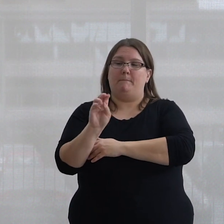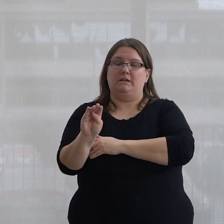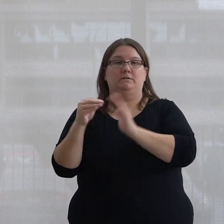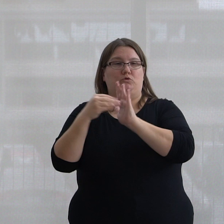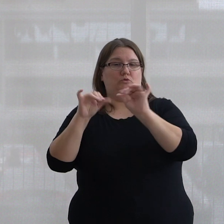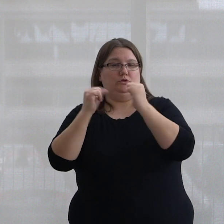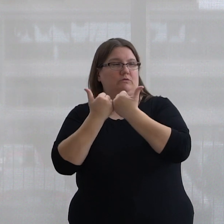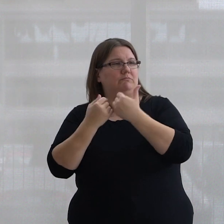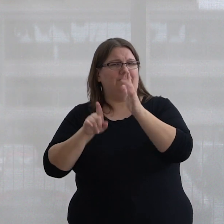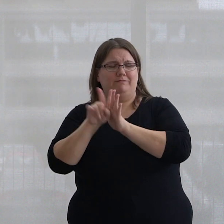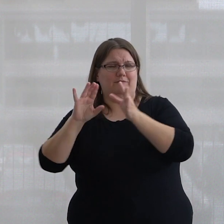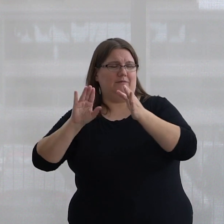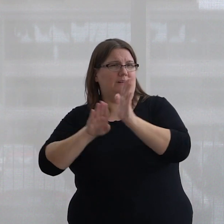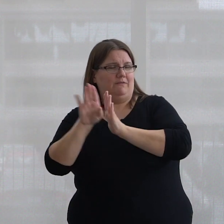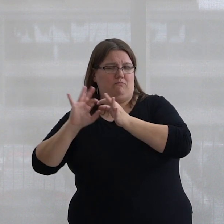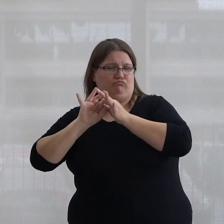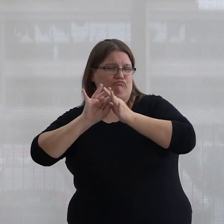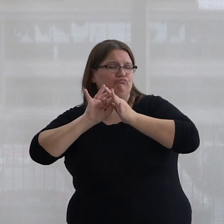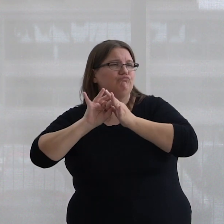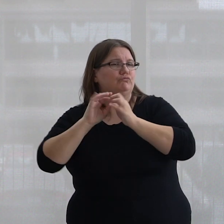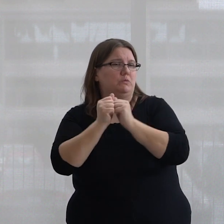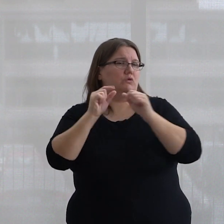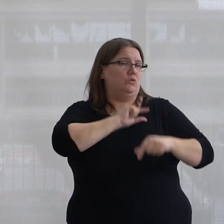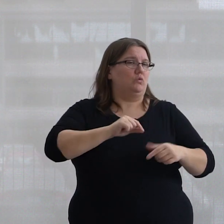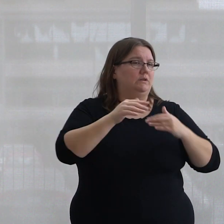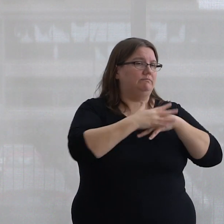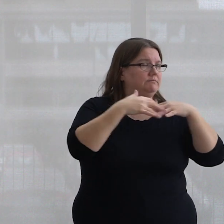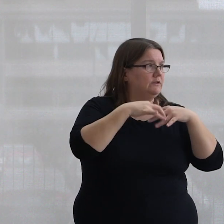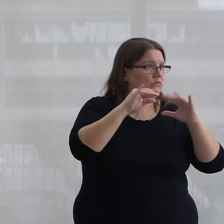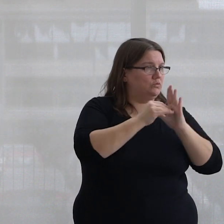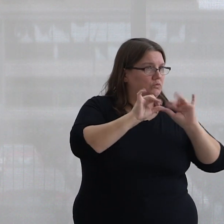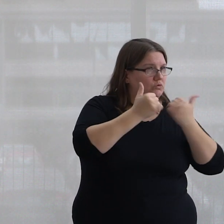has built relationships with the Queen's Native Student Association in the past and has actively